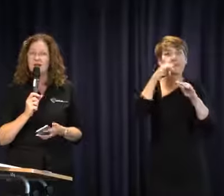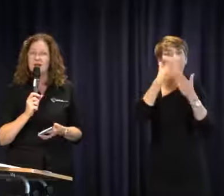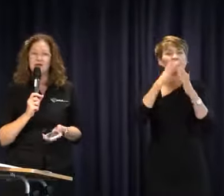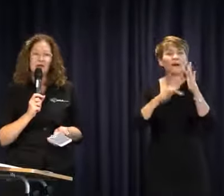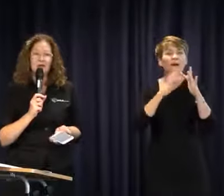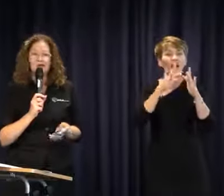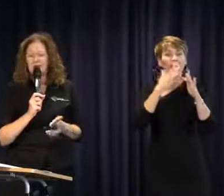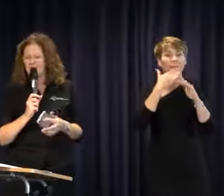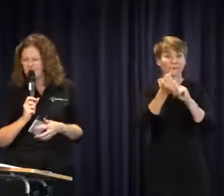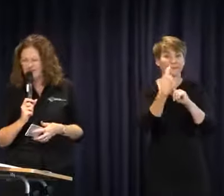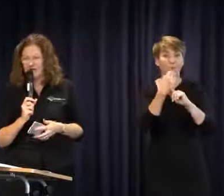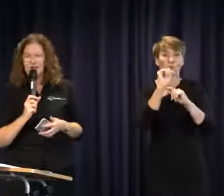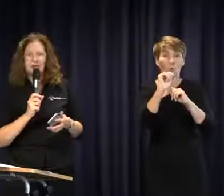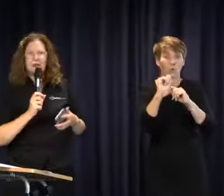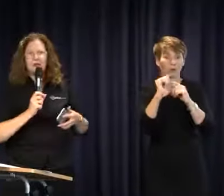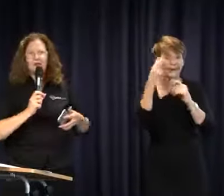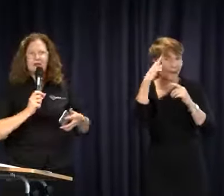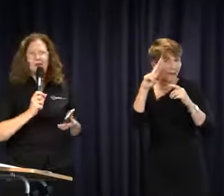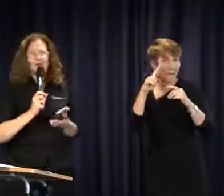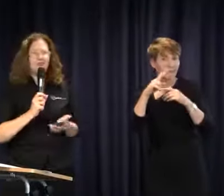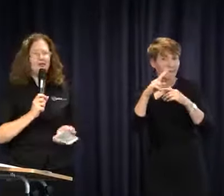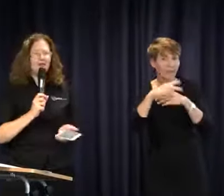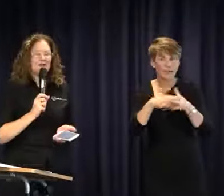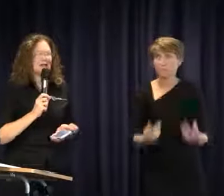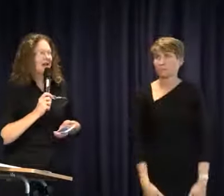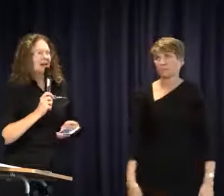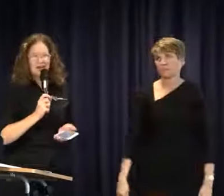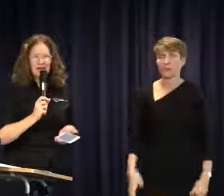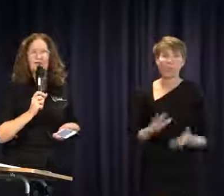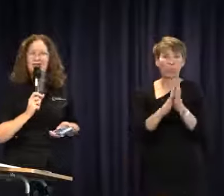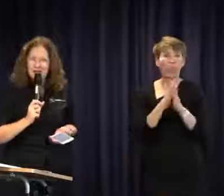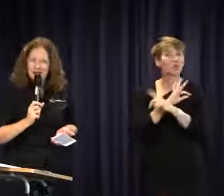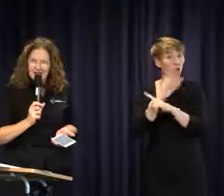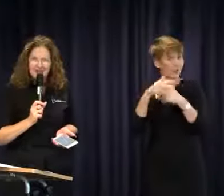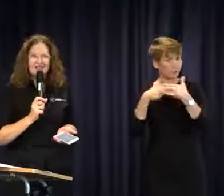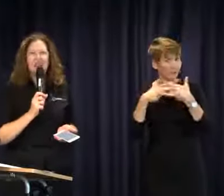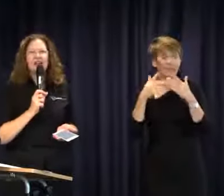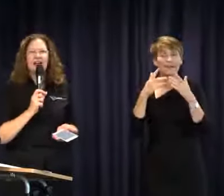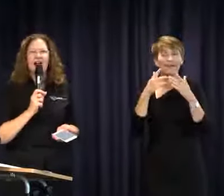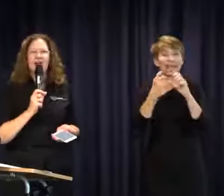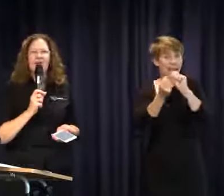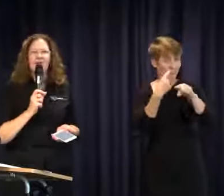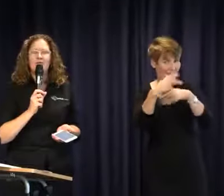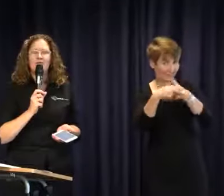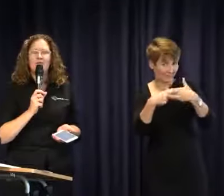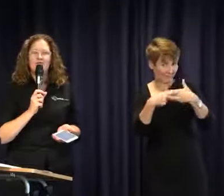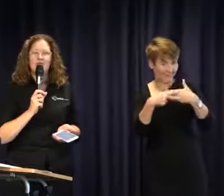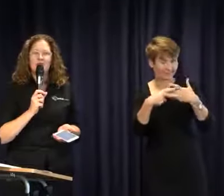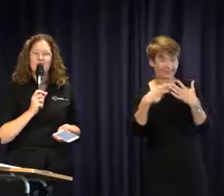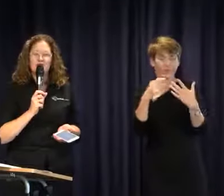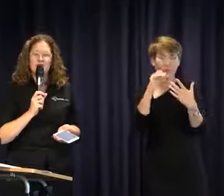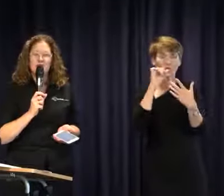your name, address no, not your address. Your name, your email address, where your child